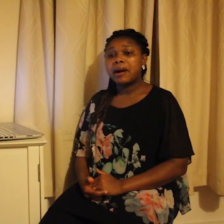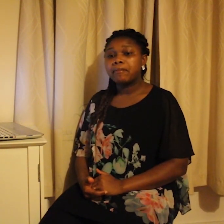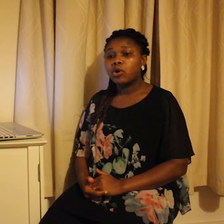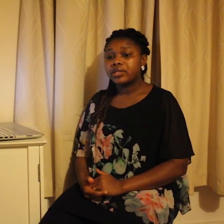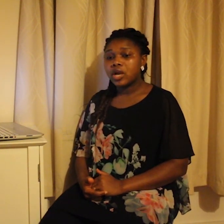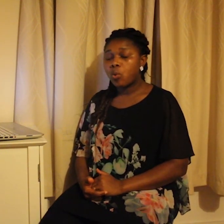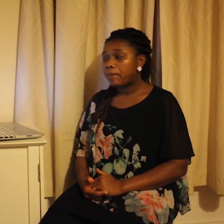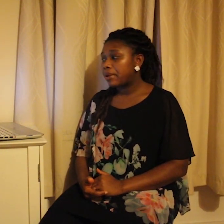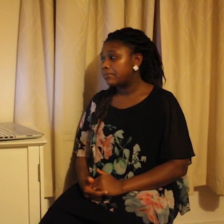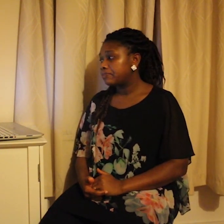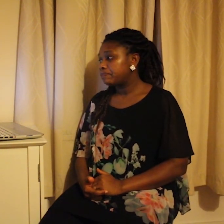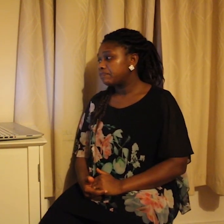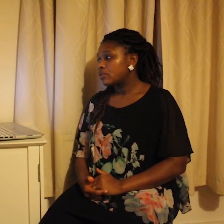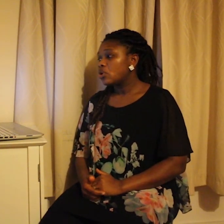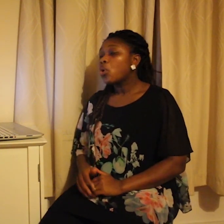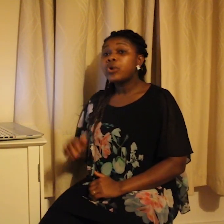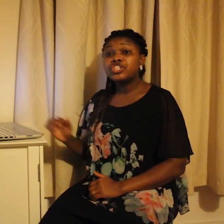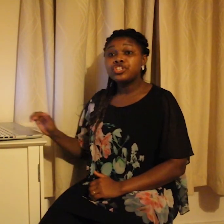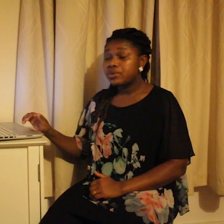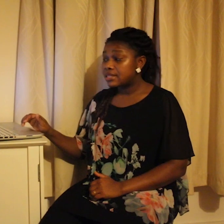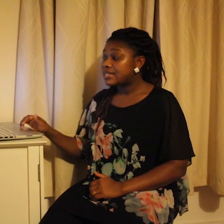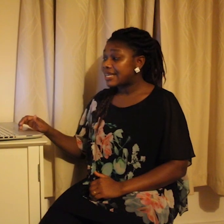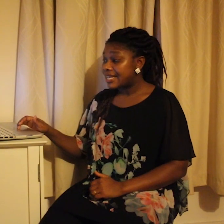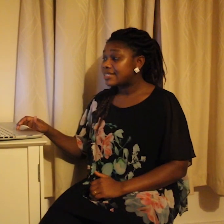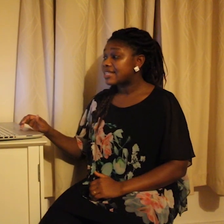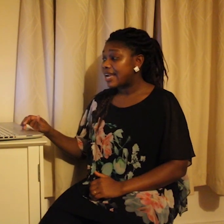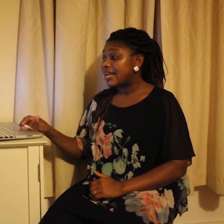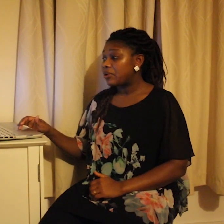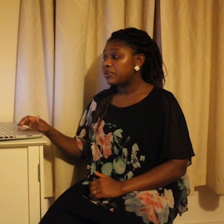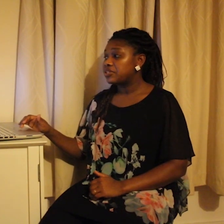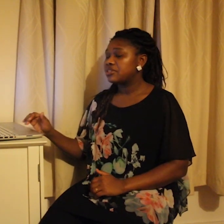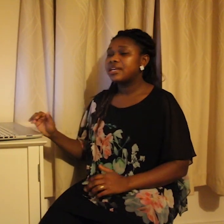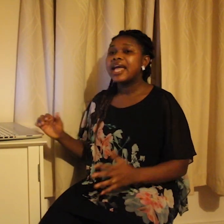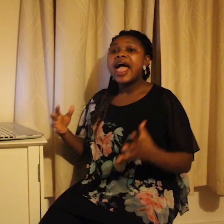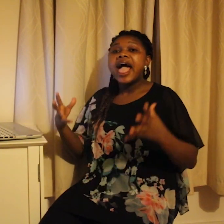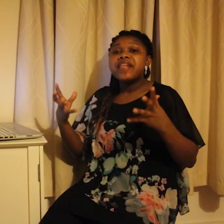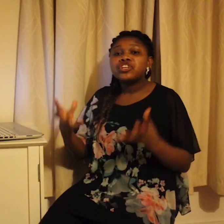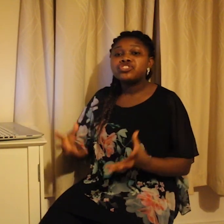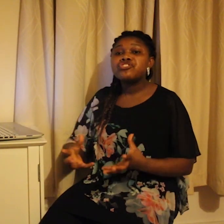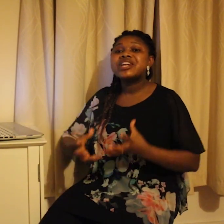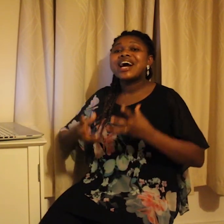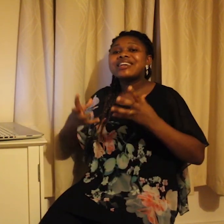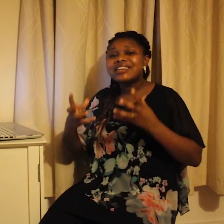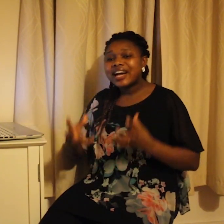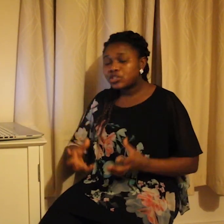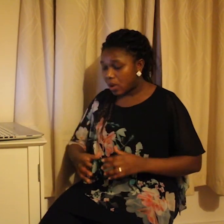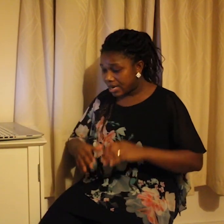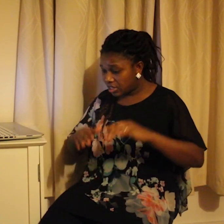Mampong-Akuapem, which uses Ghanaian Signed Language and the children are gradually